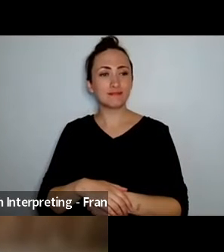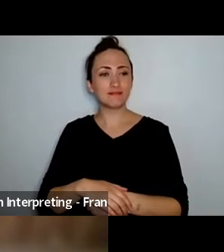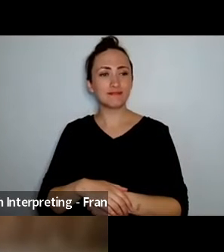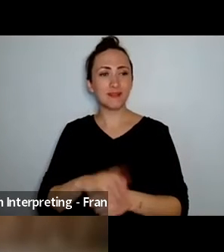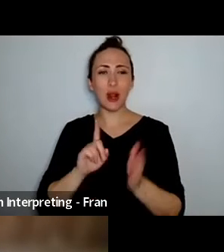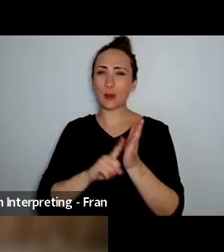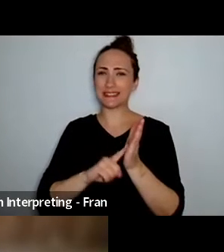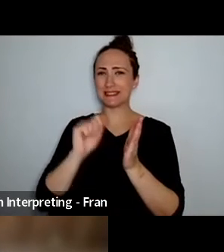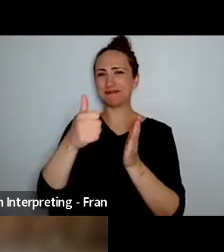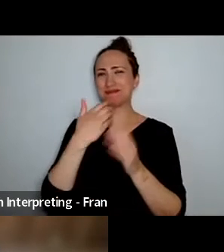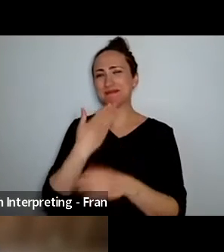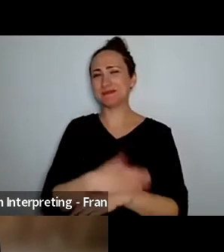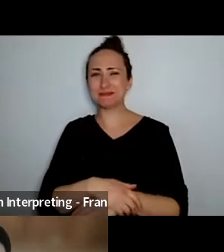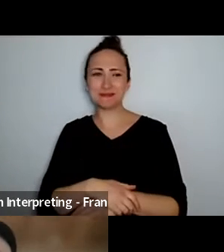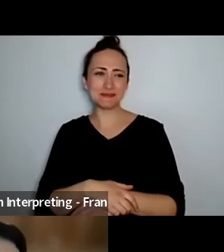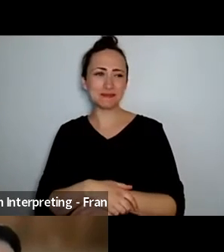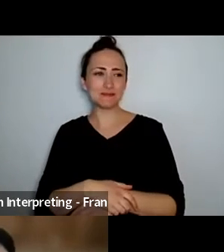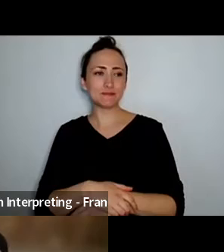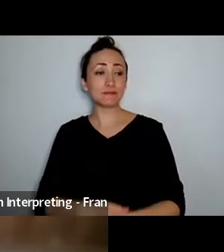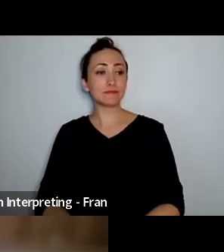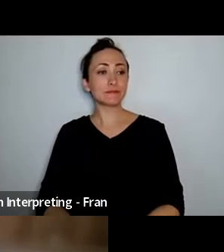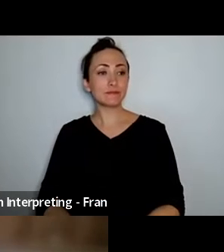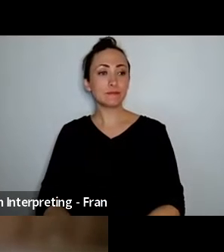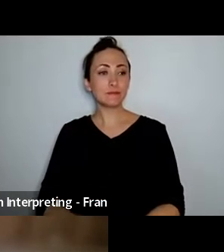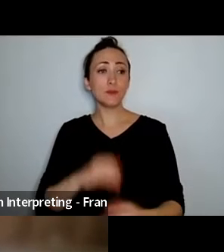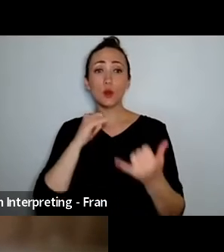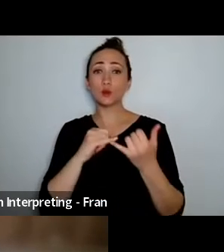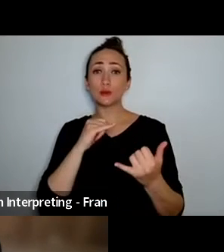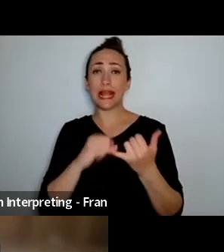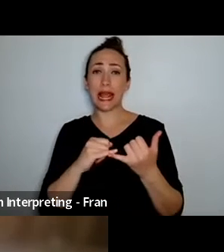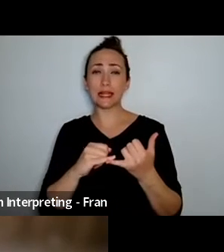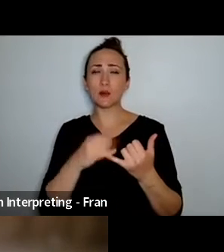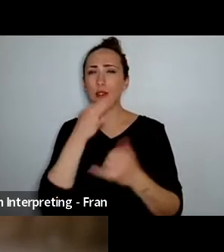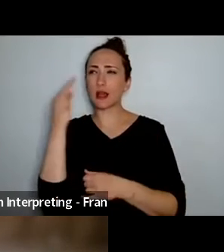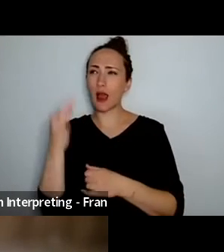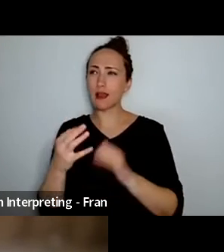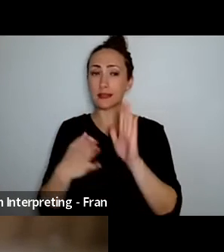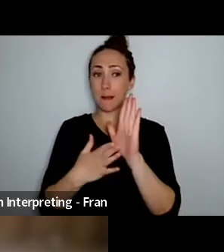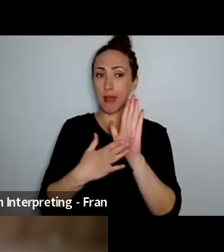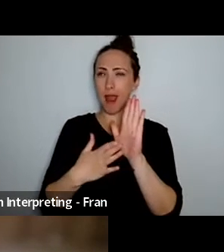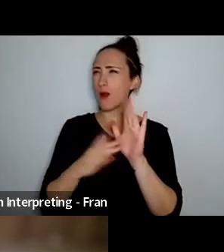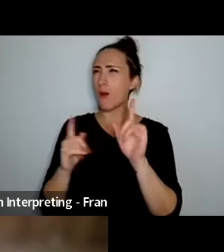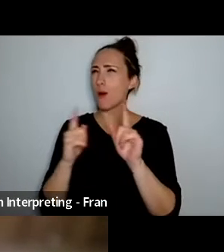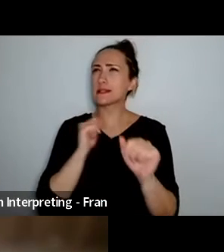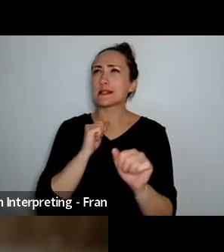so Marc what have been uh some of your career highlights Ohh! well